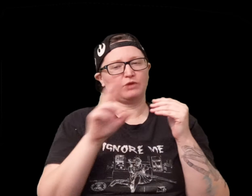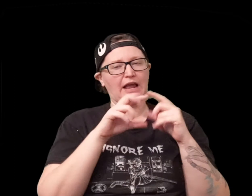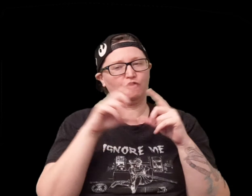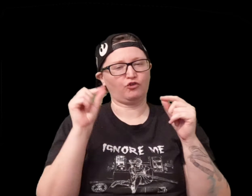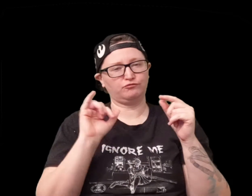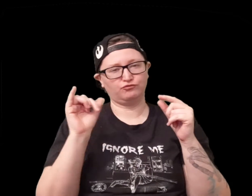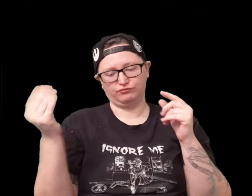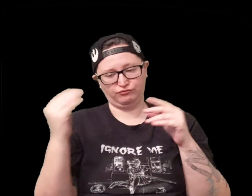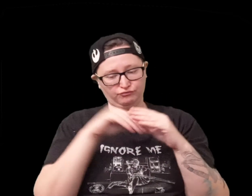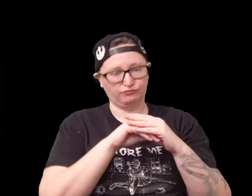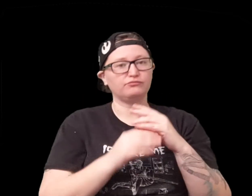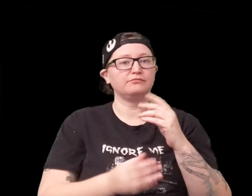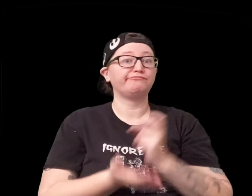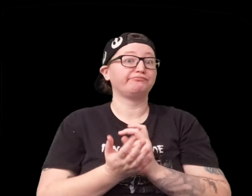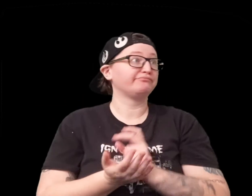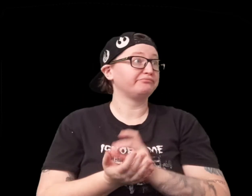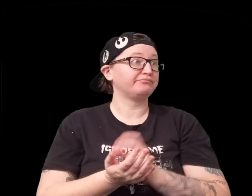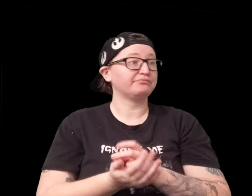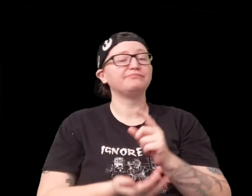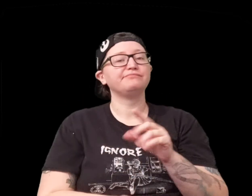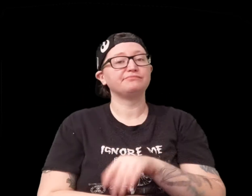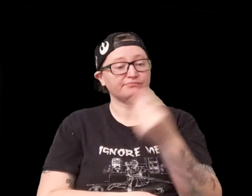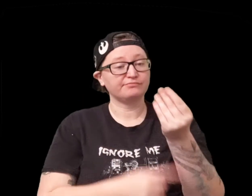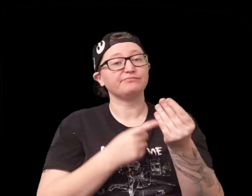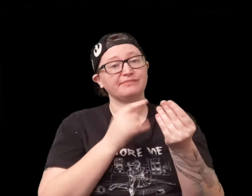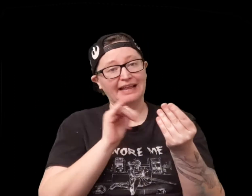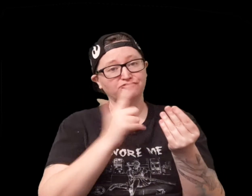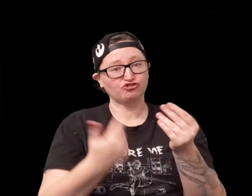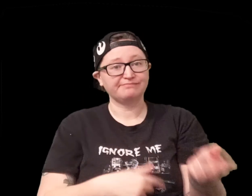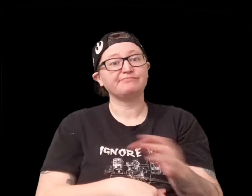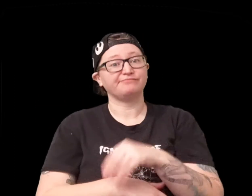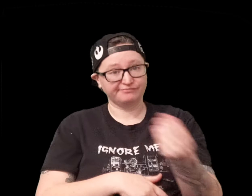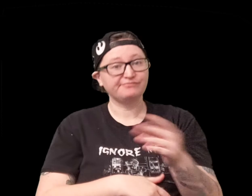and then there's an end of the round card as well you put in shuffle them all and then that's your